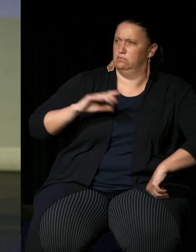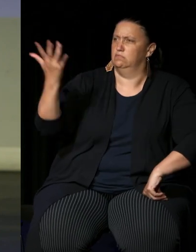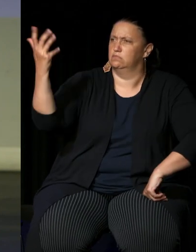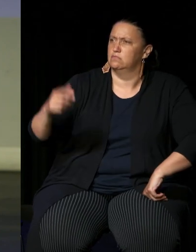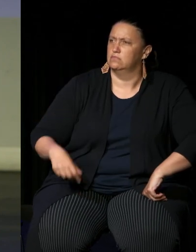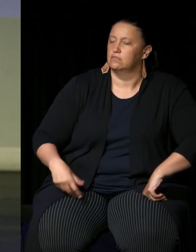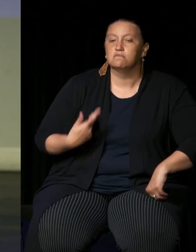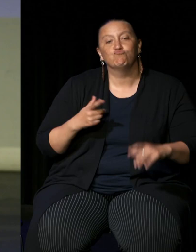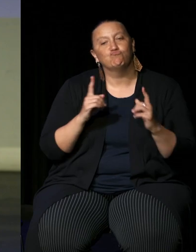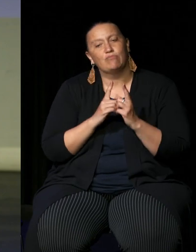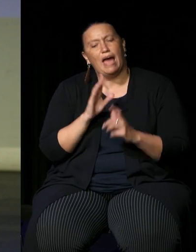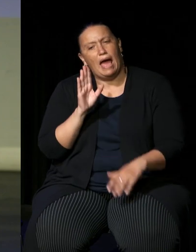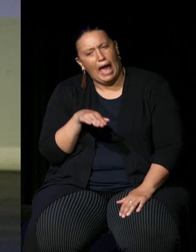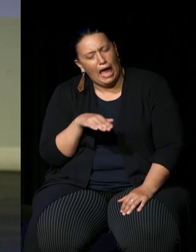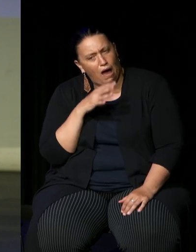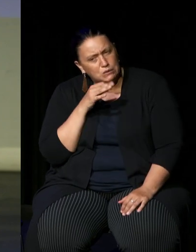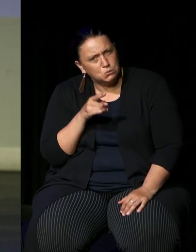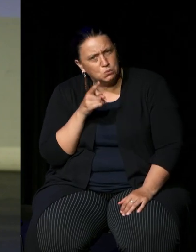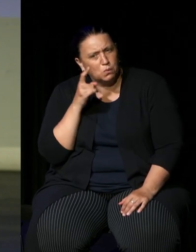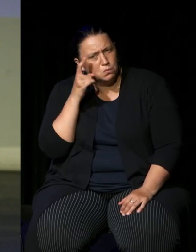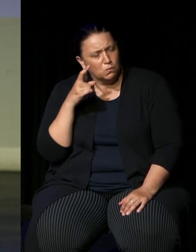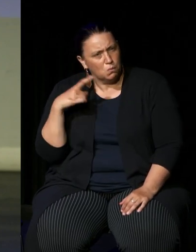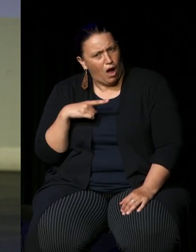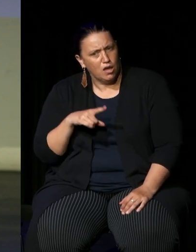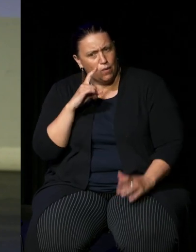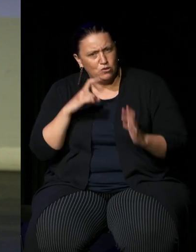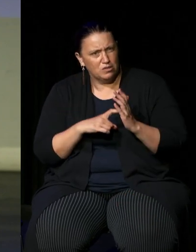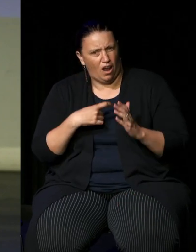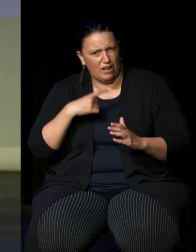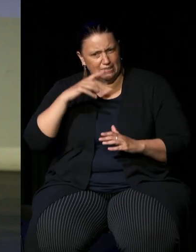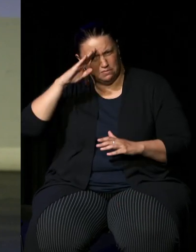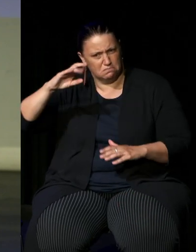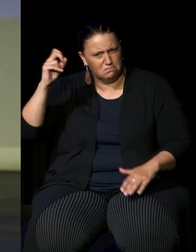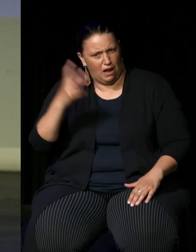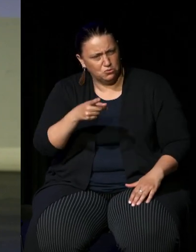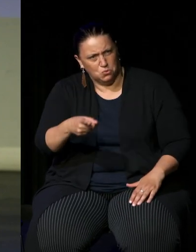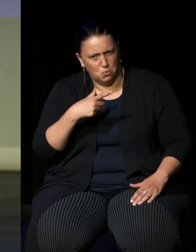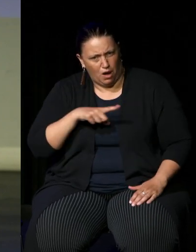and I went up to him and I said why did you acknowledge that I responded to you saying